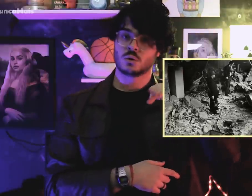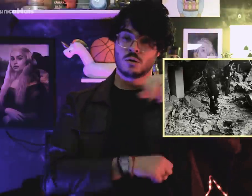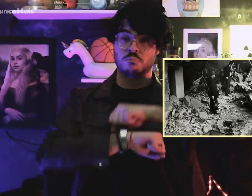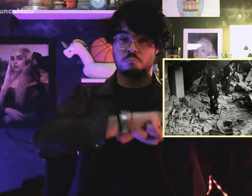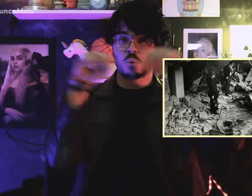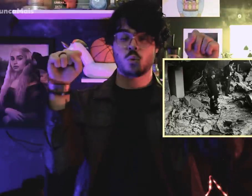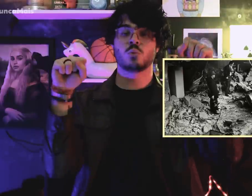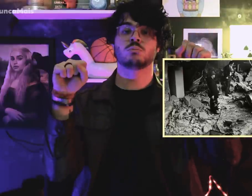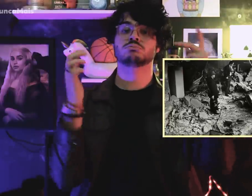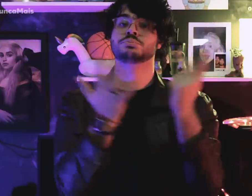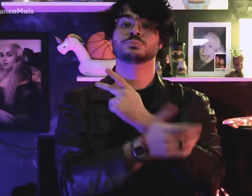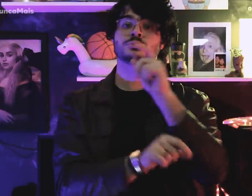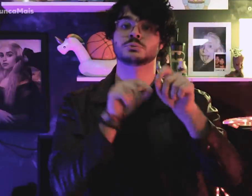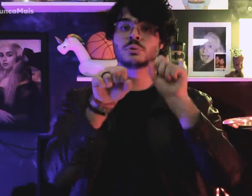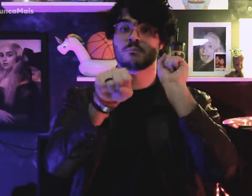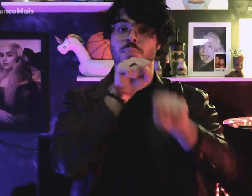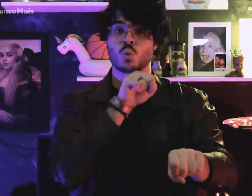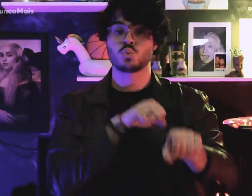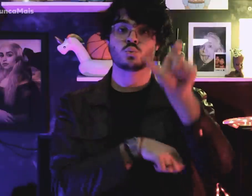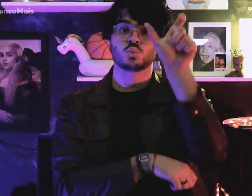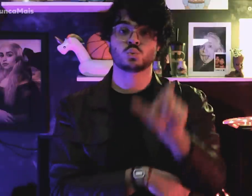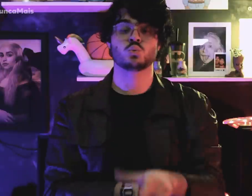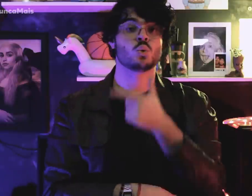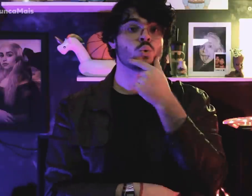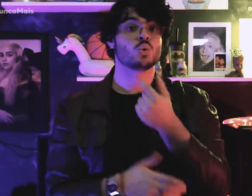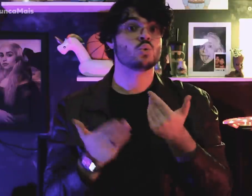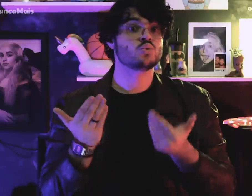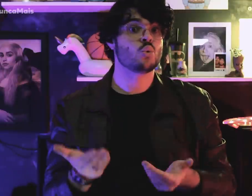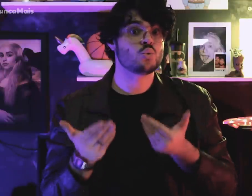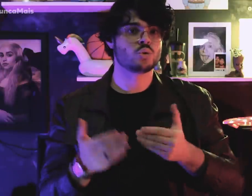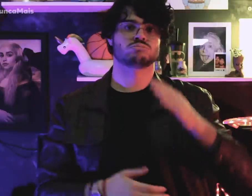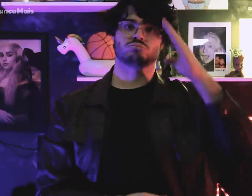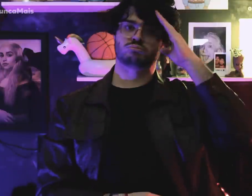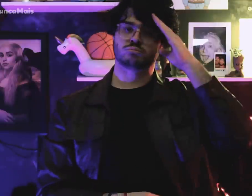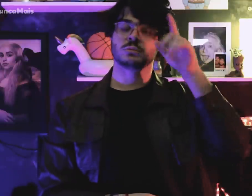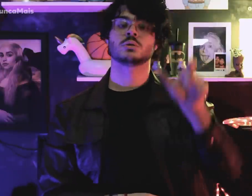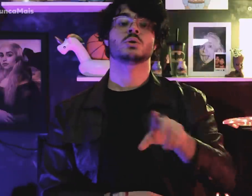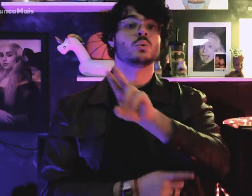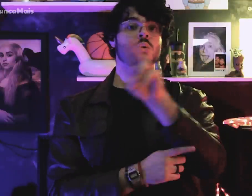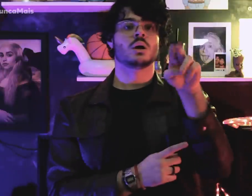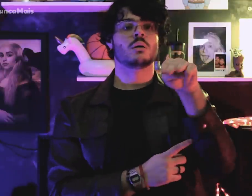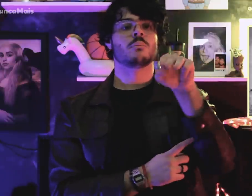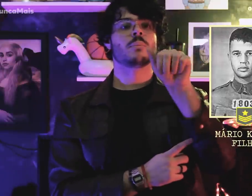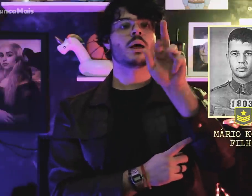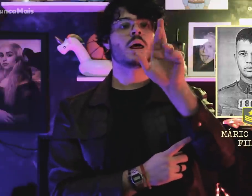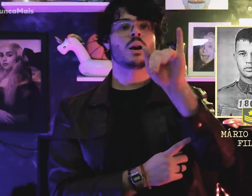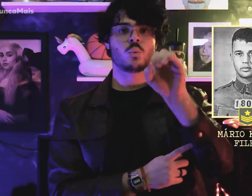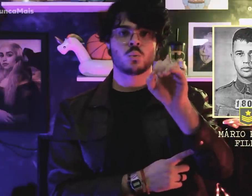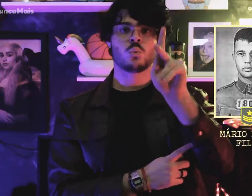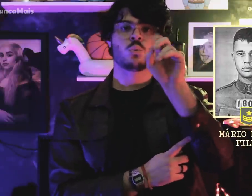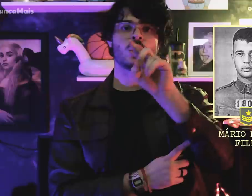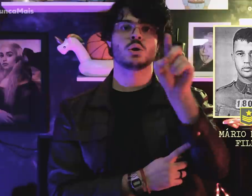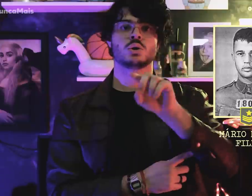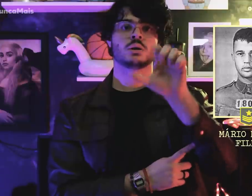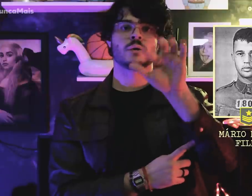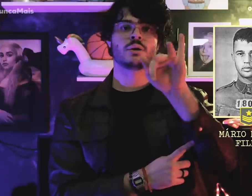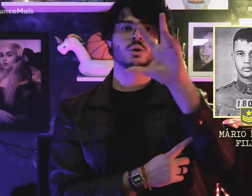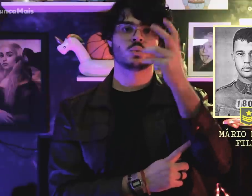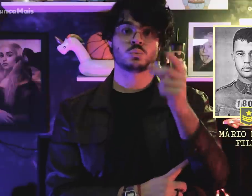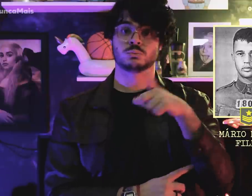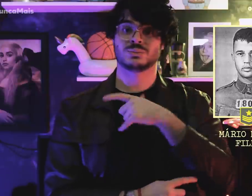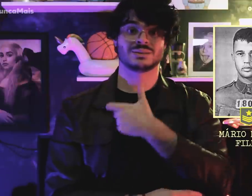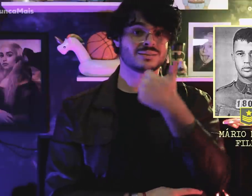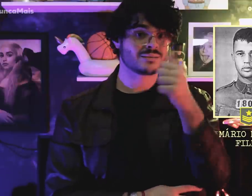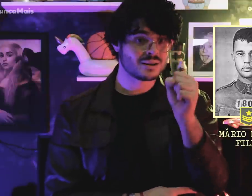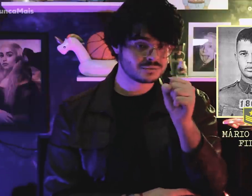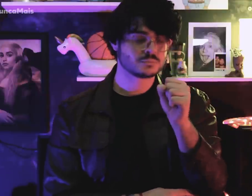killed an 18 year old military man called Mário Kozel Filho